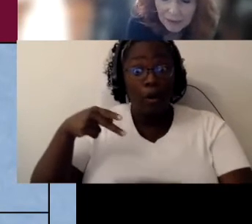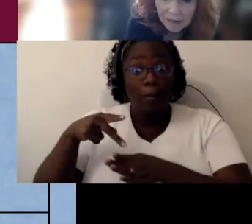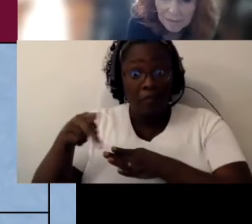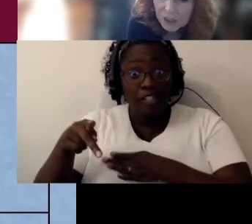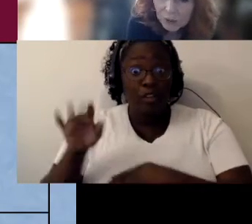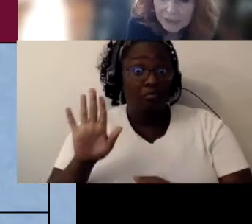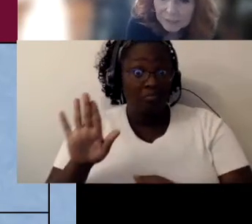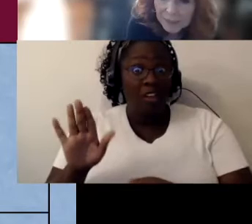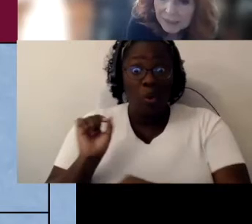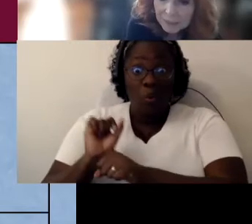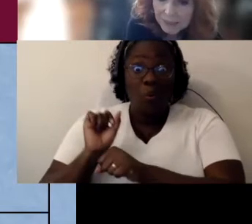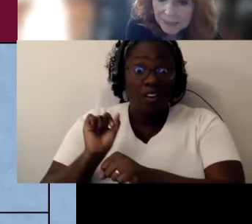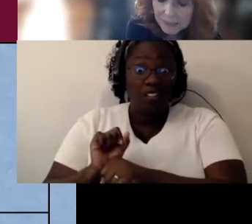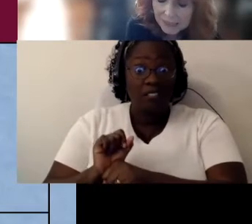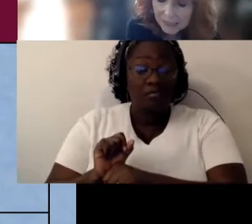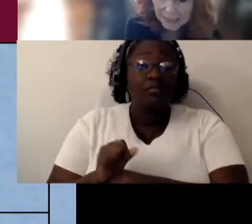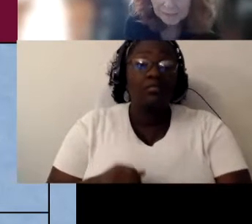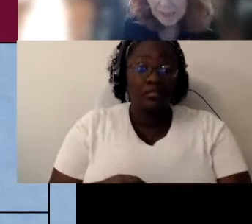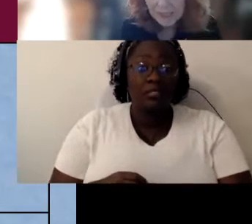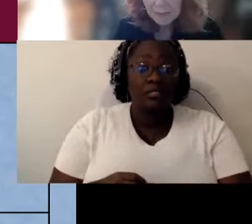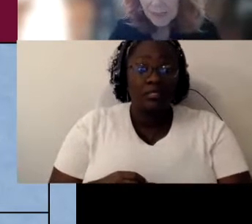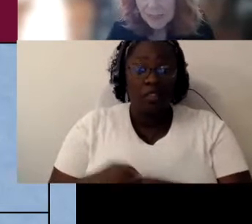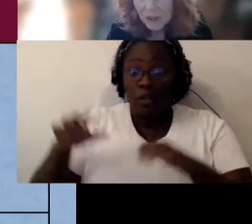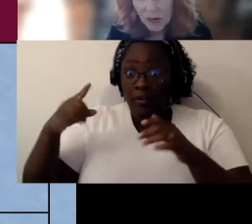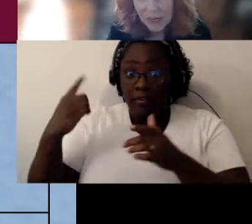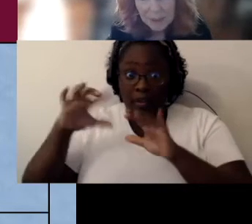of thing um they don’t typically plan to attend meetings or IEP meetings